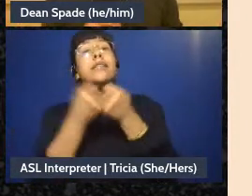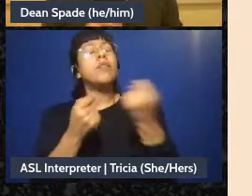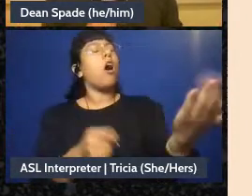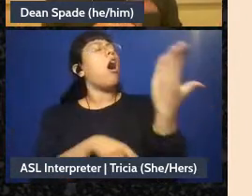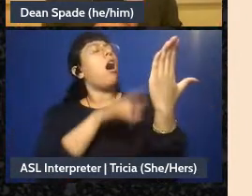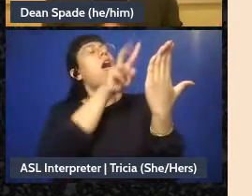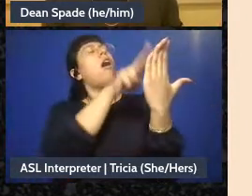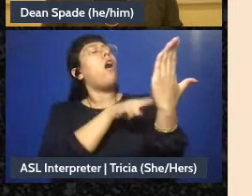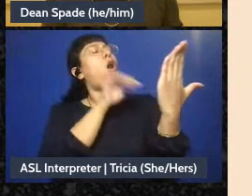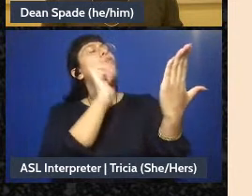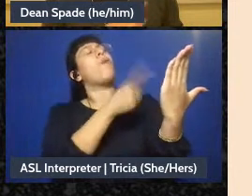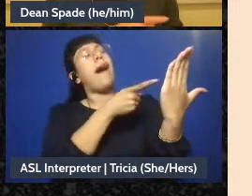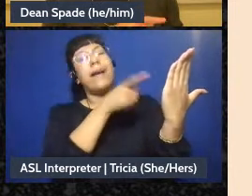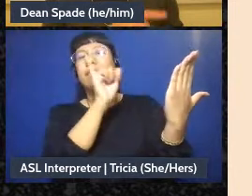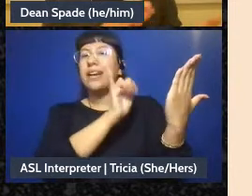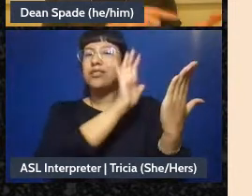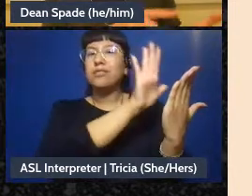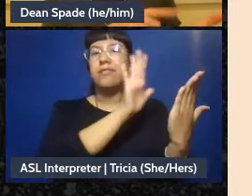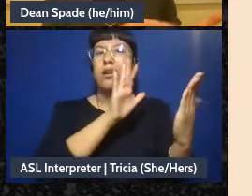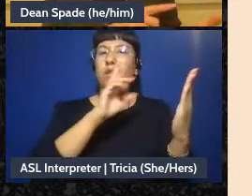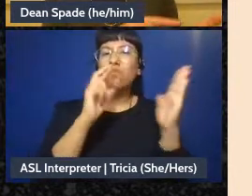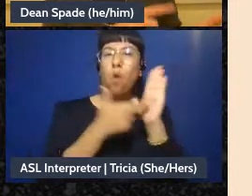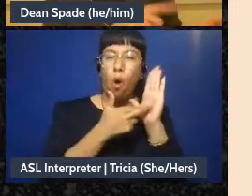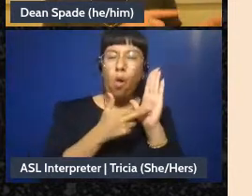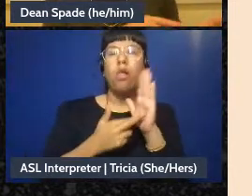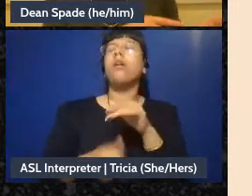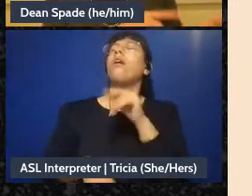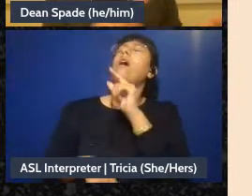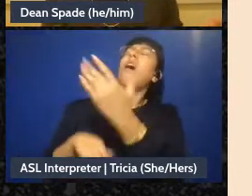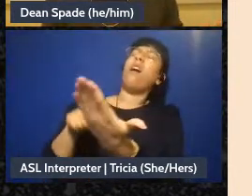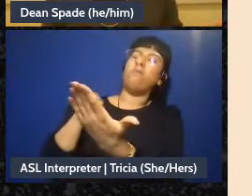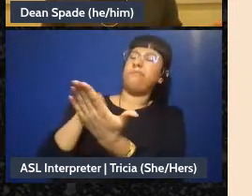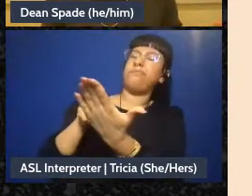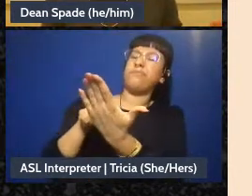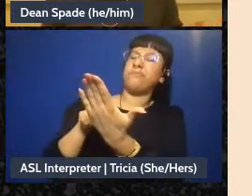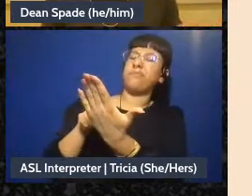like, yes that's what they're doing. Actually you guys this seems this is off from what we're doing